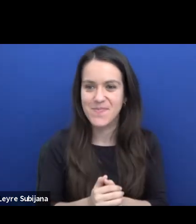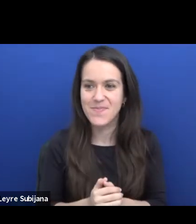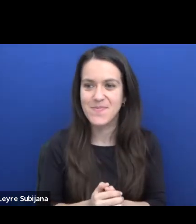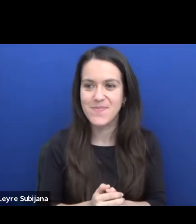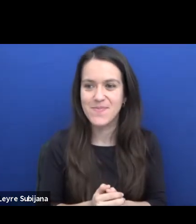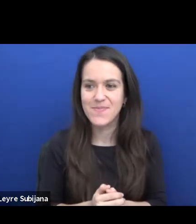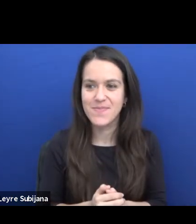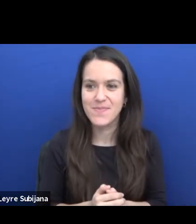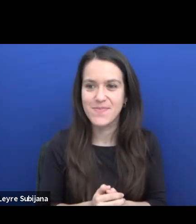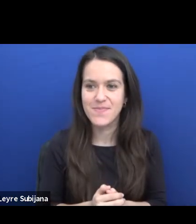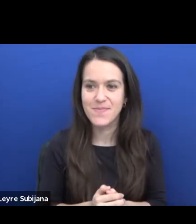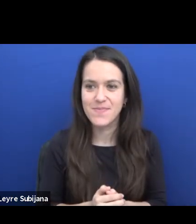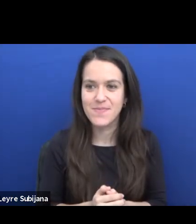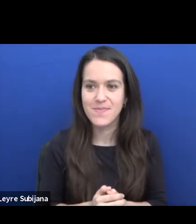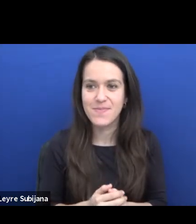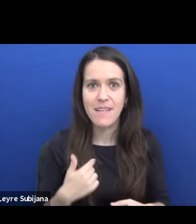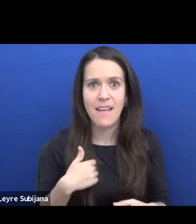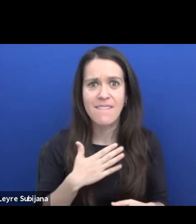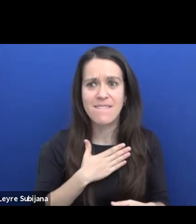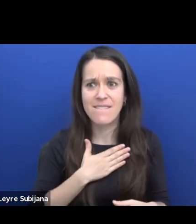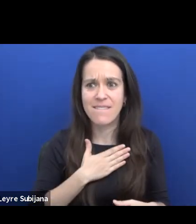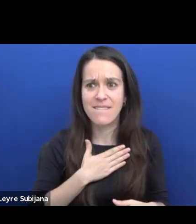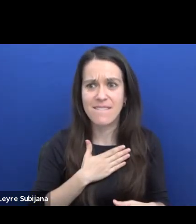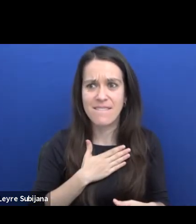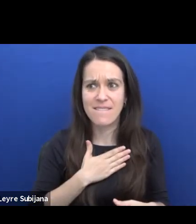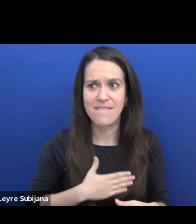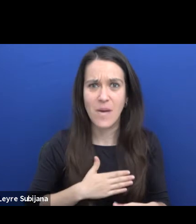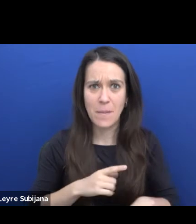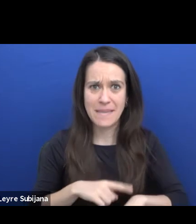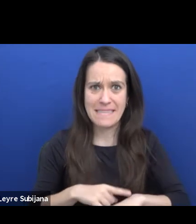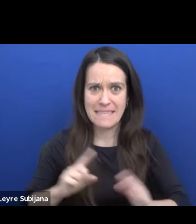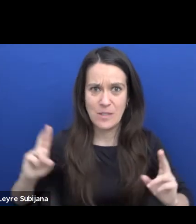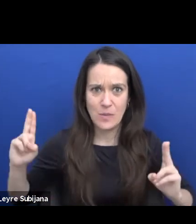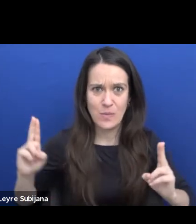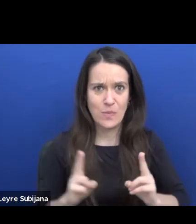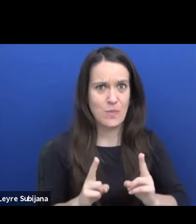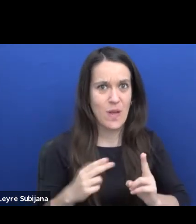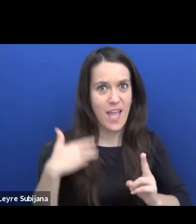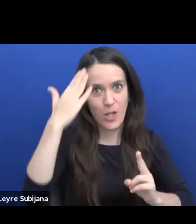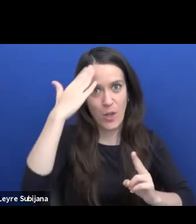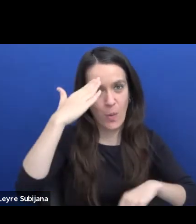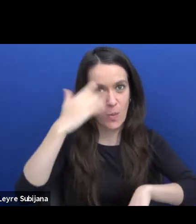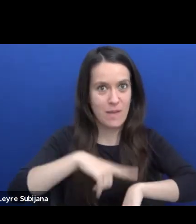because we are running a little bit out of time and I'm more interested in the discussion,